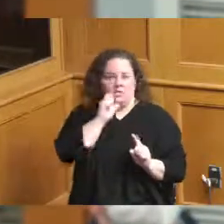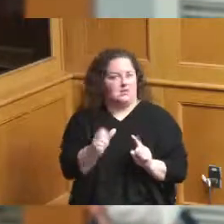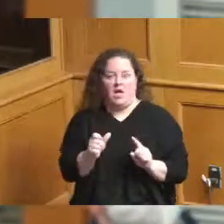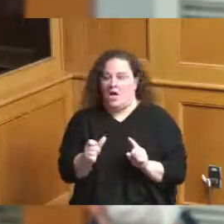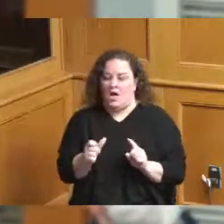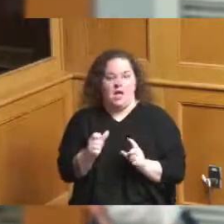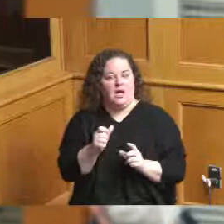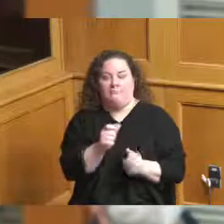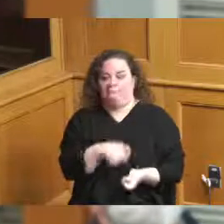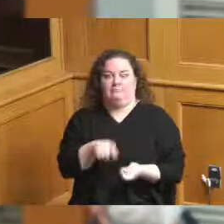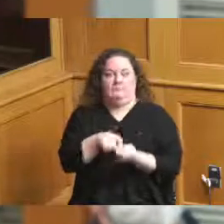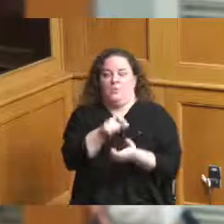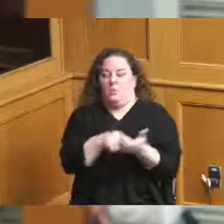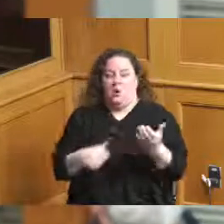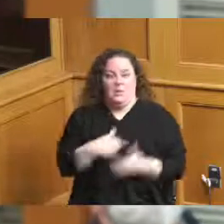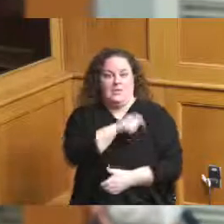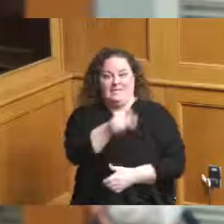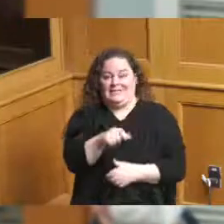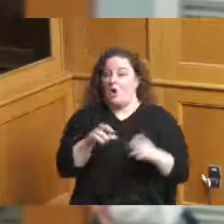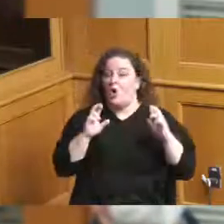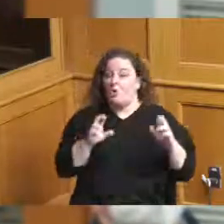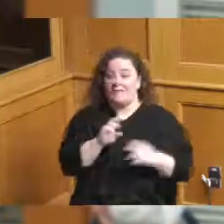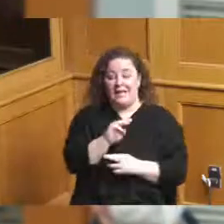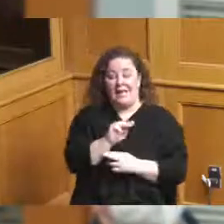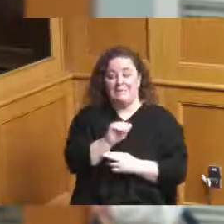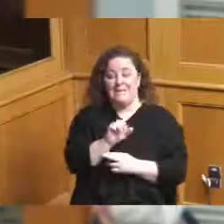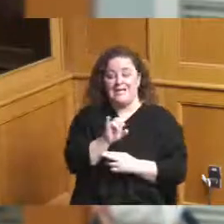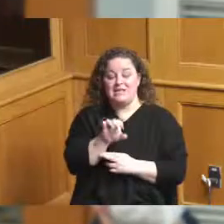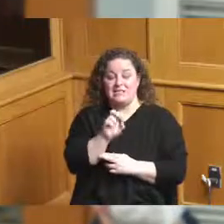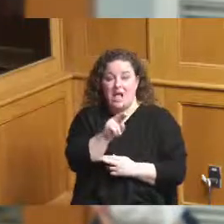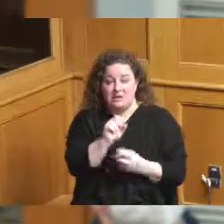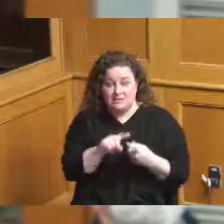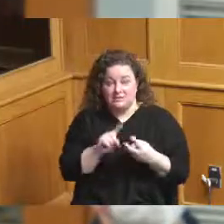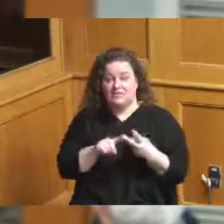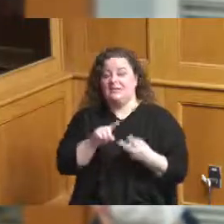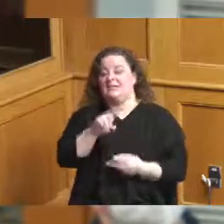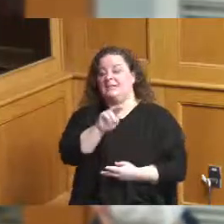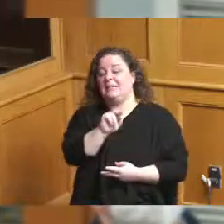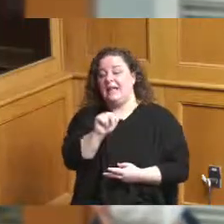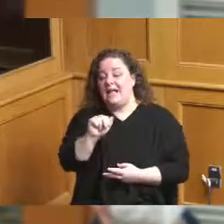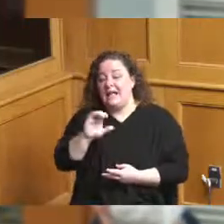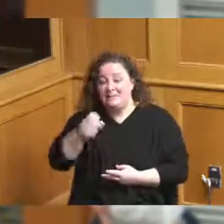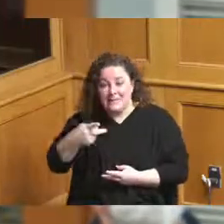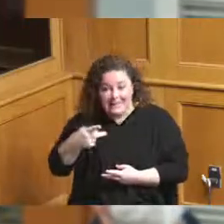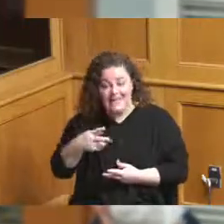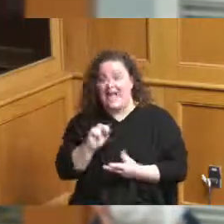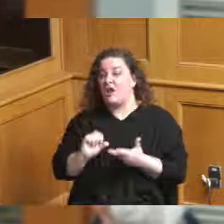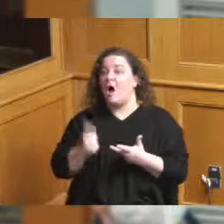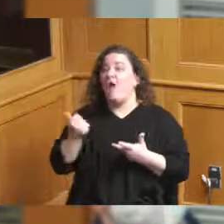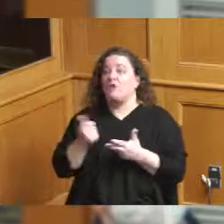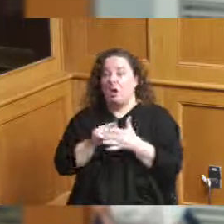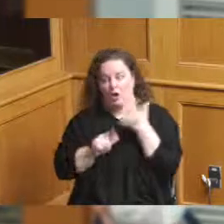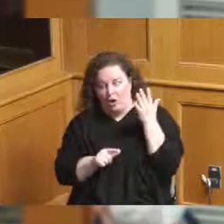hopefully the masons and the NAACP and all the other events that you and I have discussed that